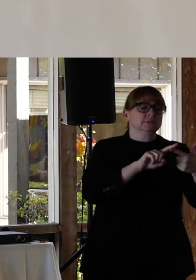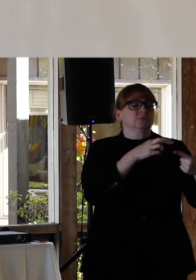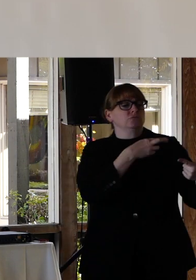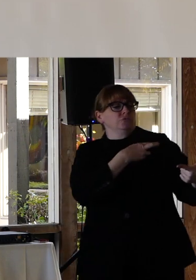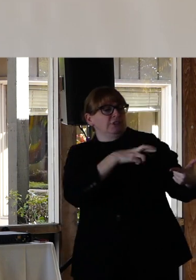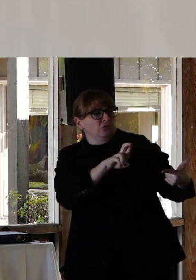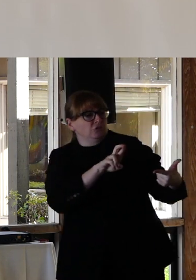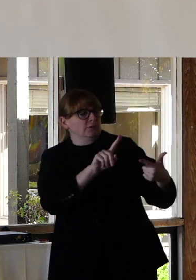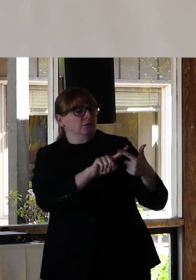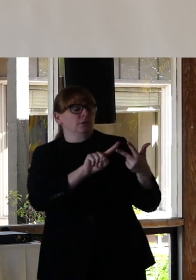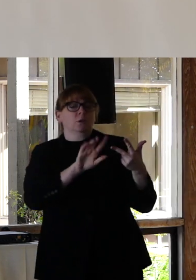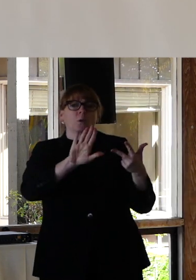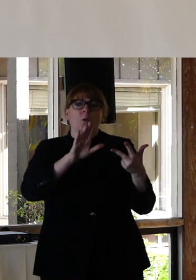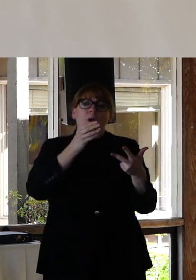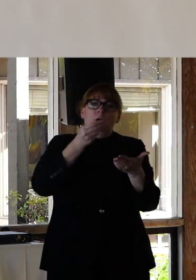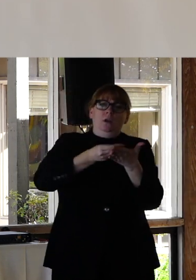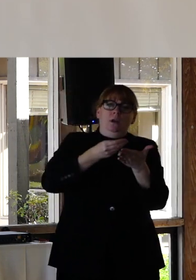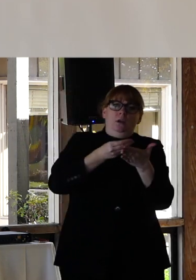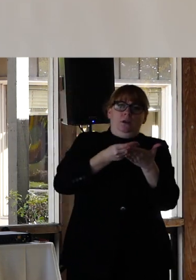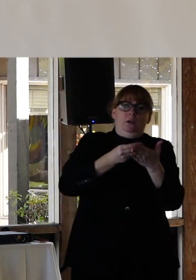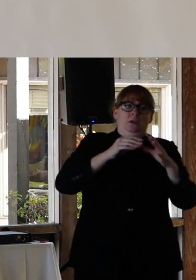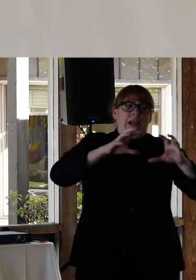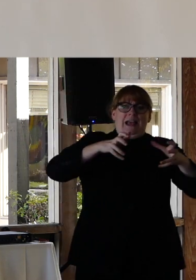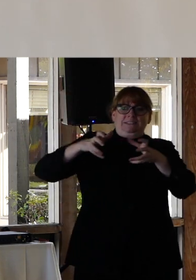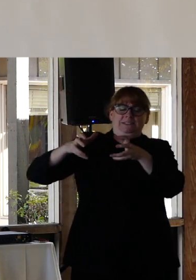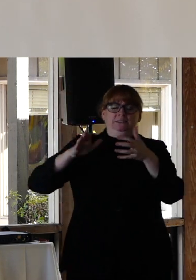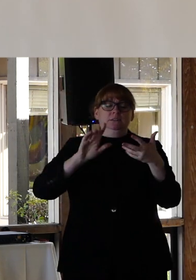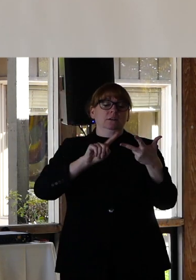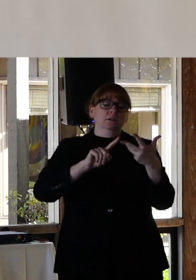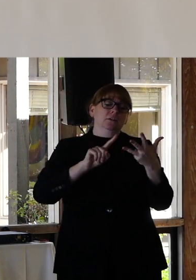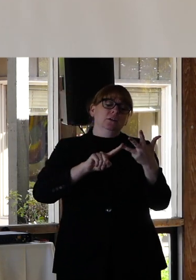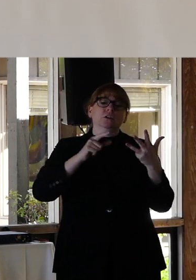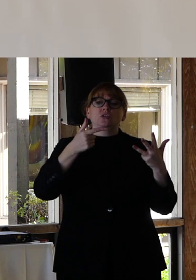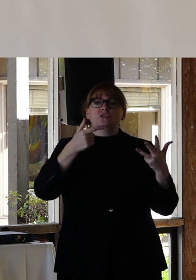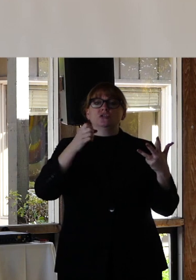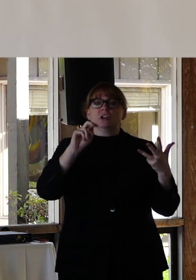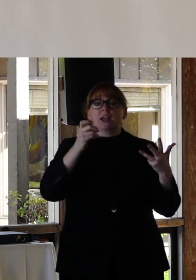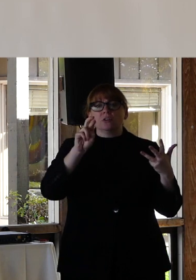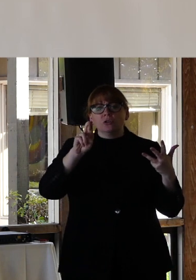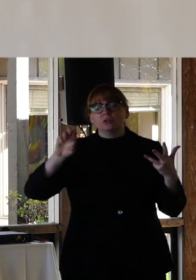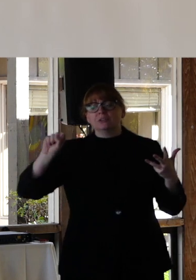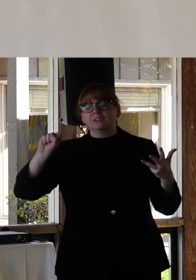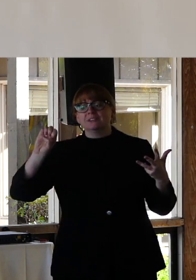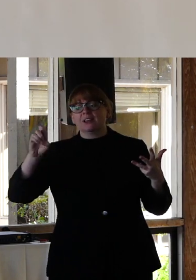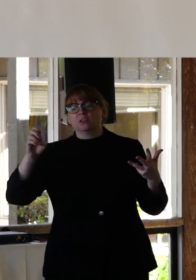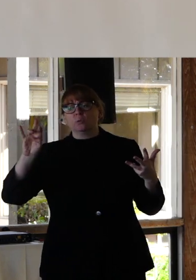class, your gender or your sexuality but also start to consider the less